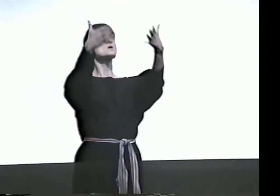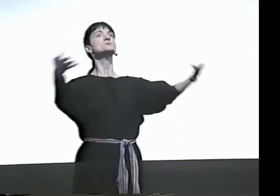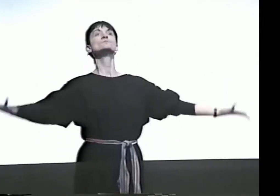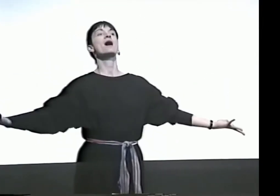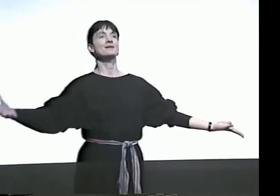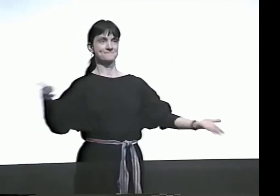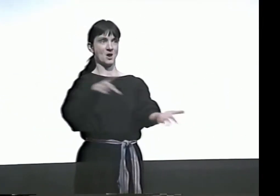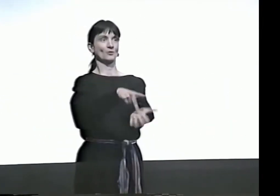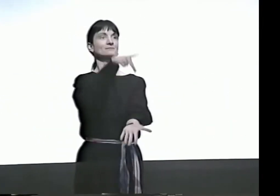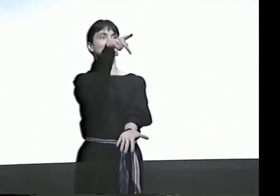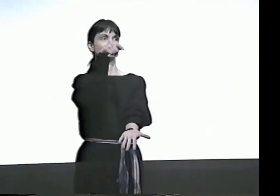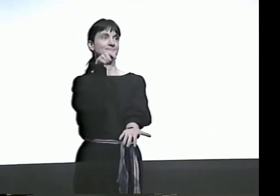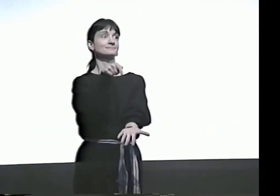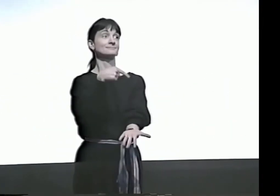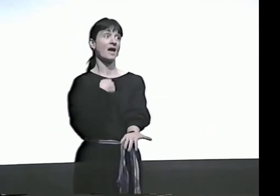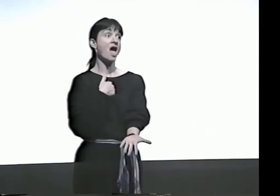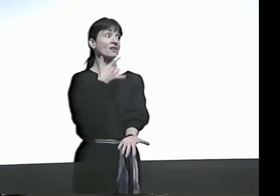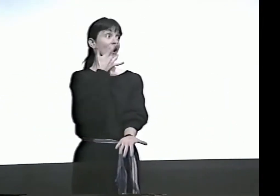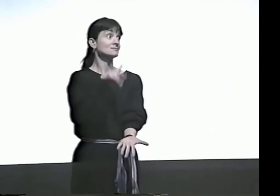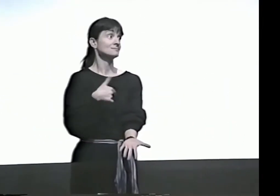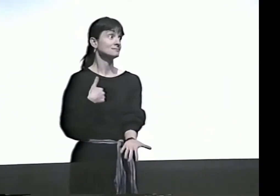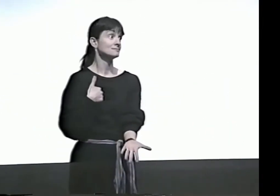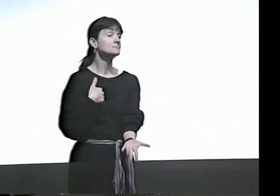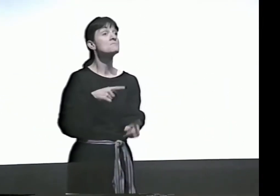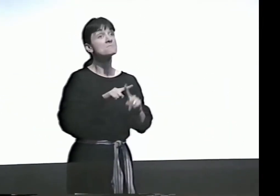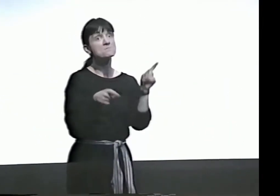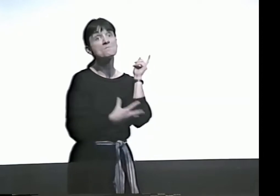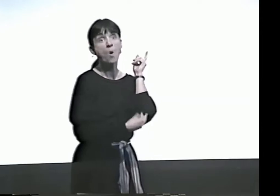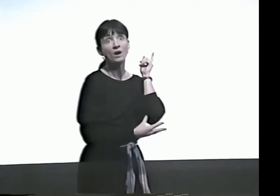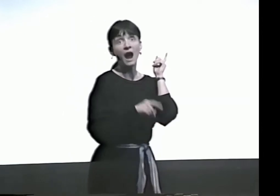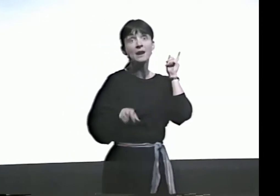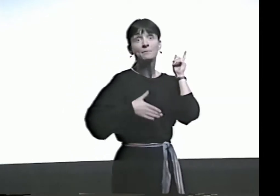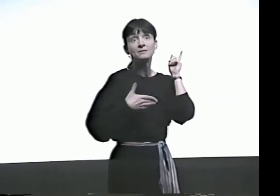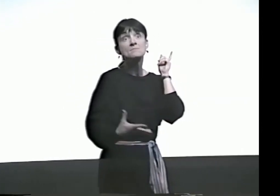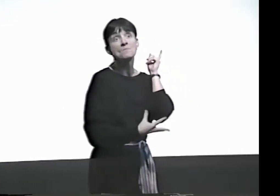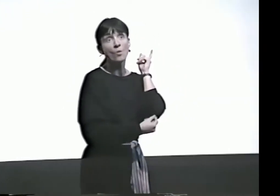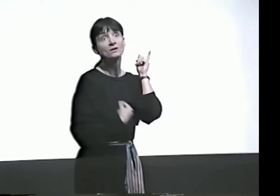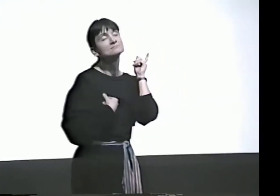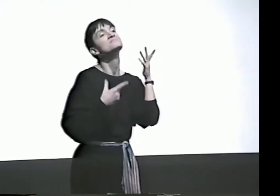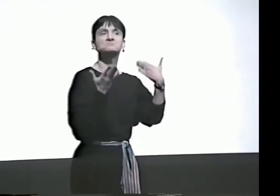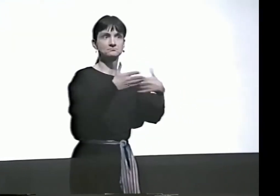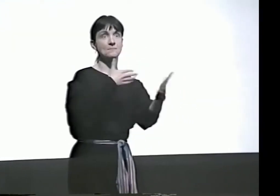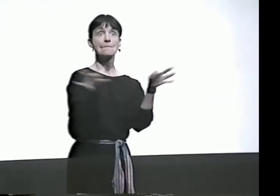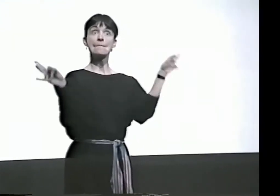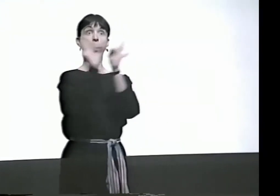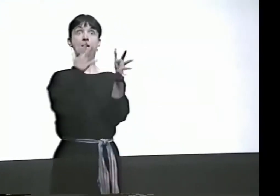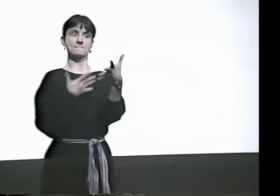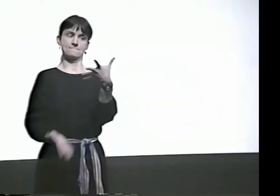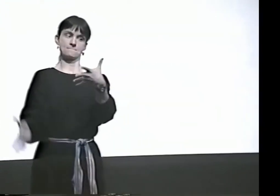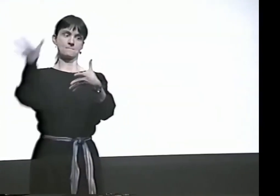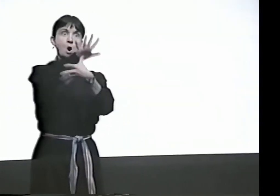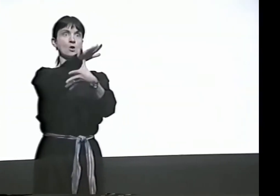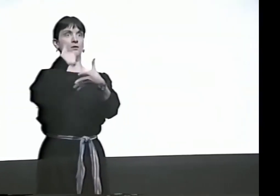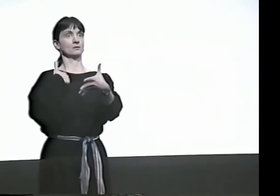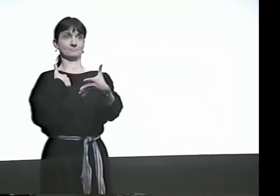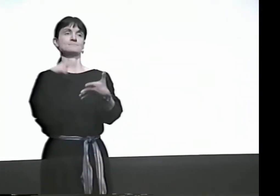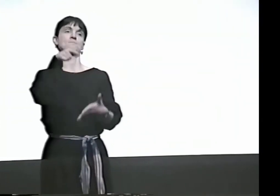MY TOTAL FOCUS IS ON POETRY. I'M LUCKY, BUT I'M POOR, POOR BUT LUCKY.